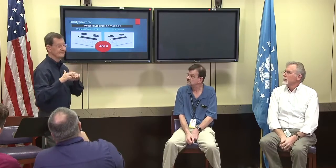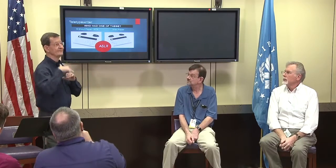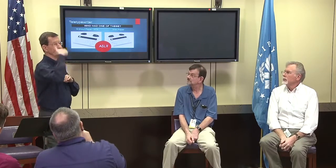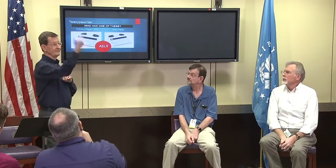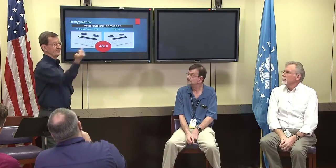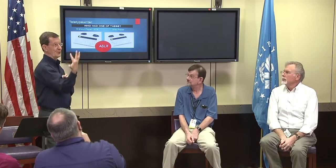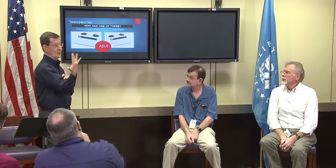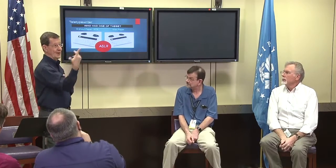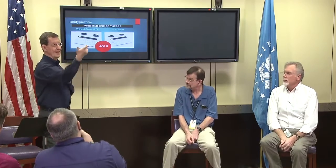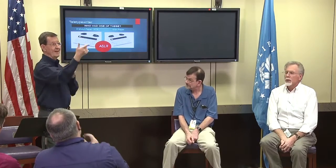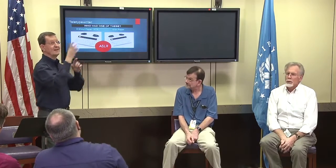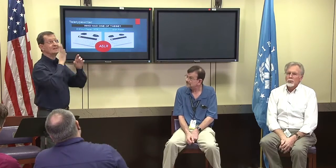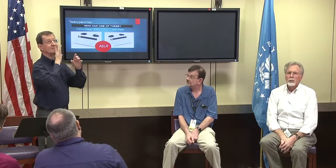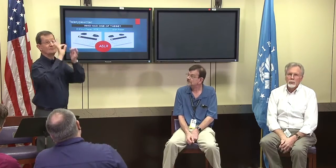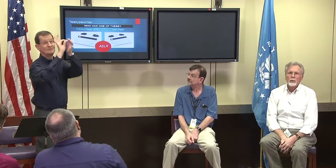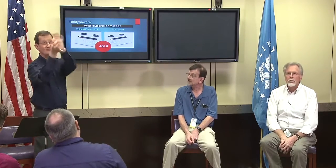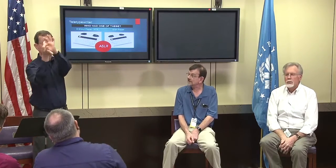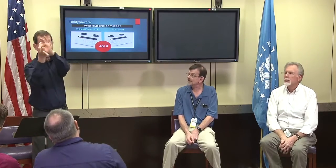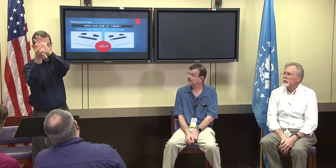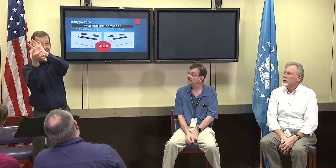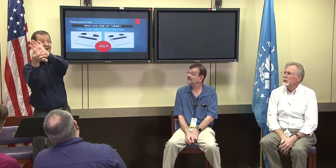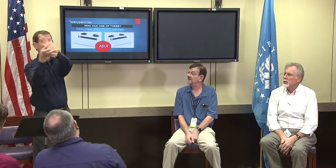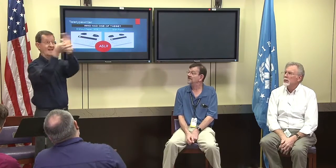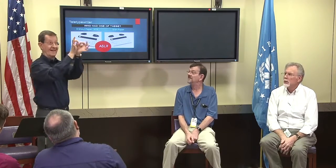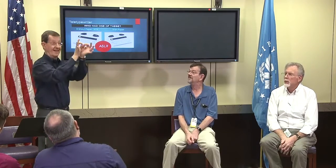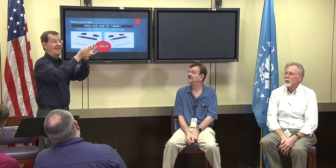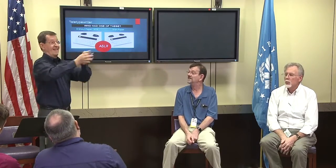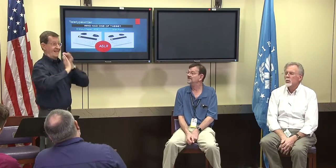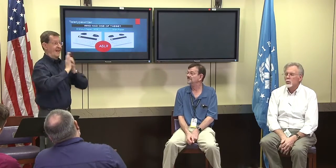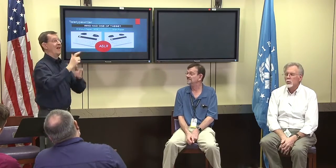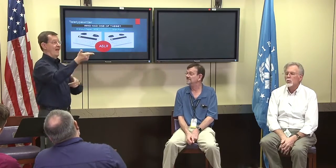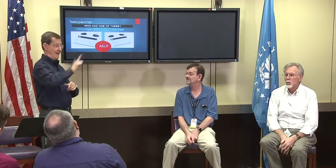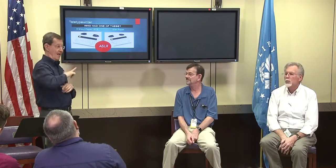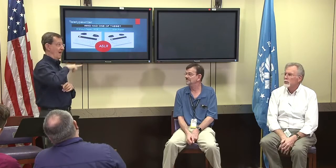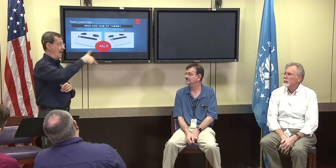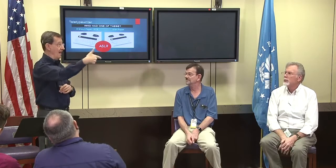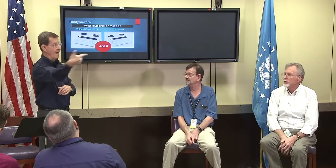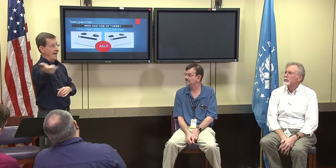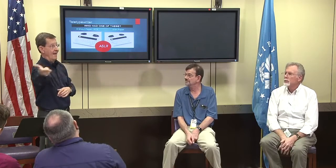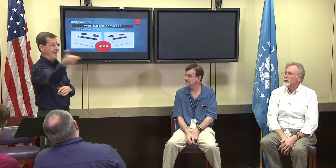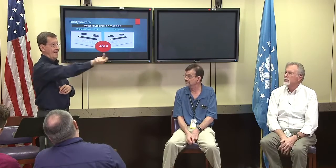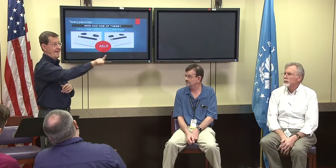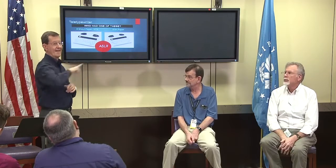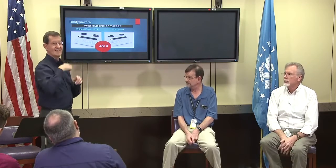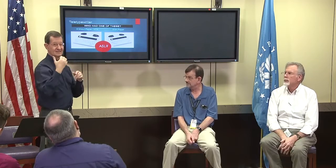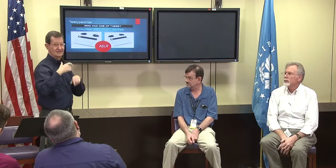Alex Richey: Sometimes when I was typing I had to wait for the relay operator to speak my message in English,